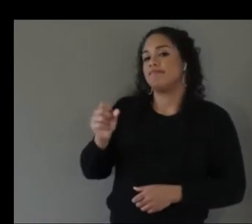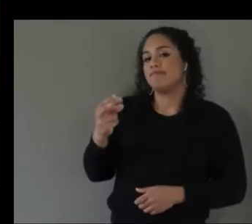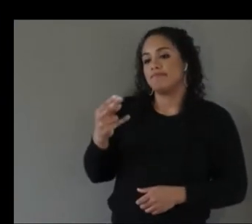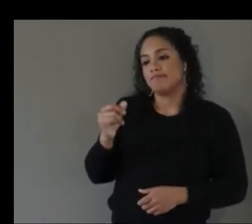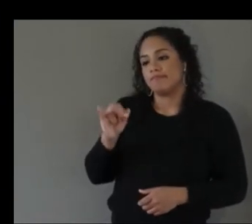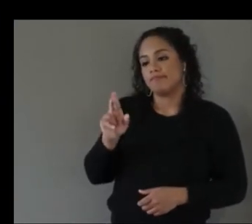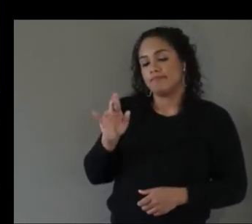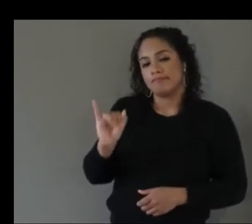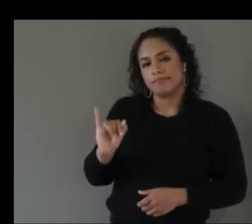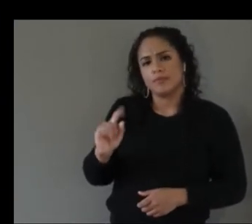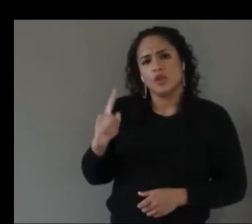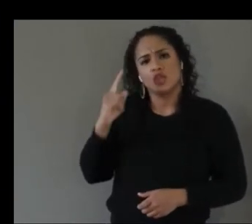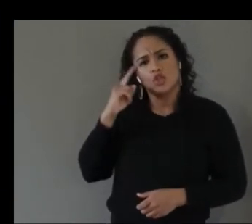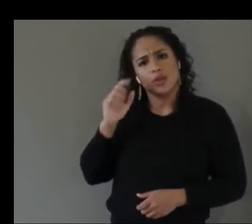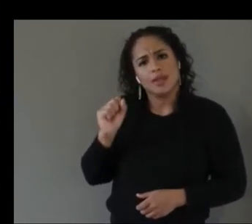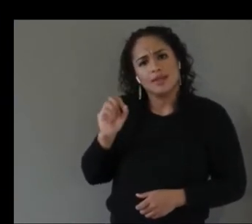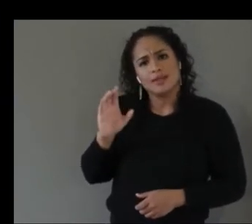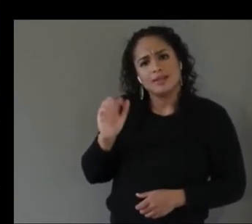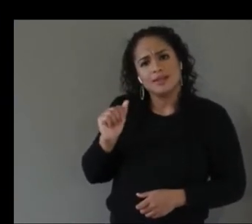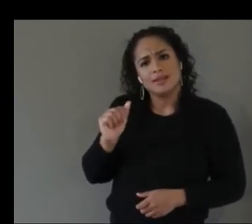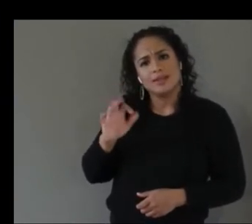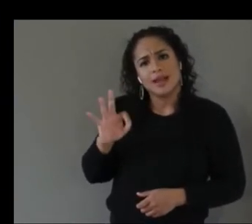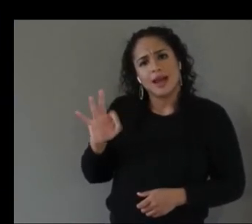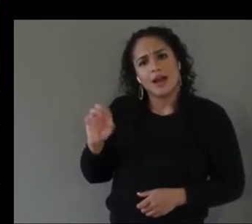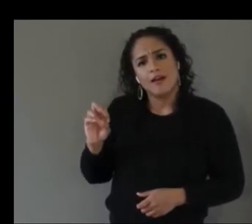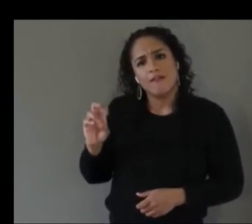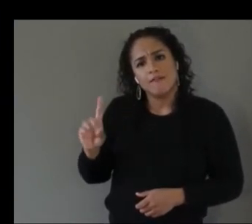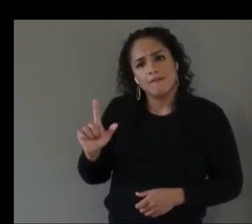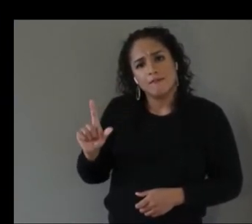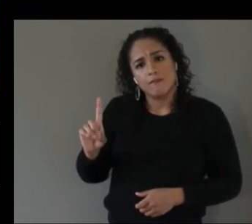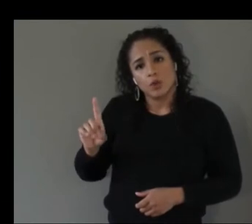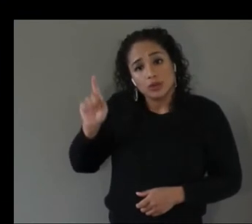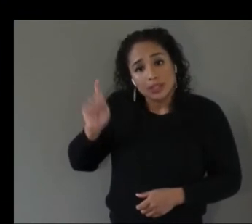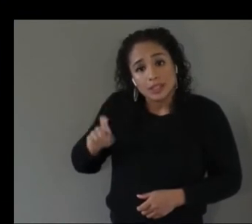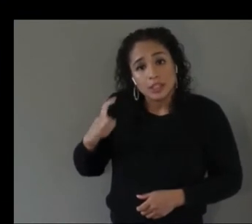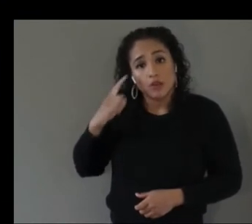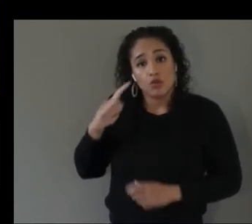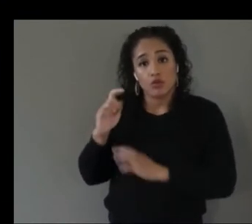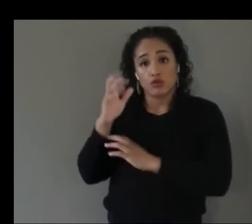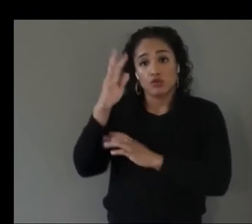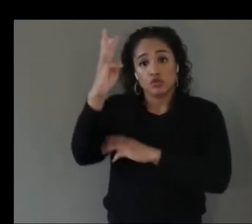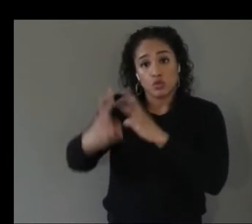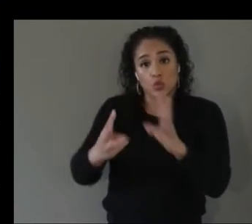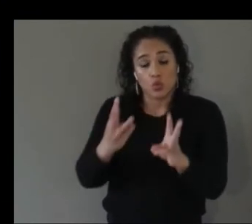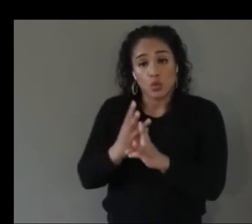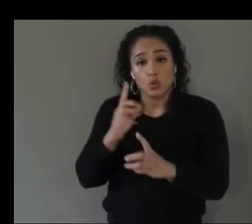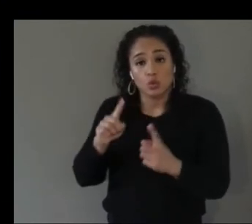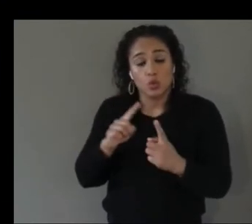um let's say a future world where the audio simulations are going to be very very realistic